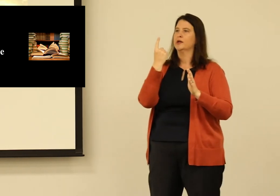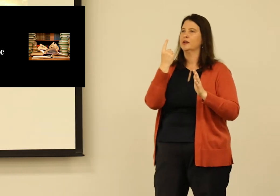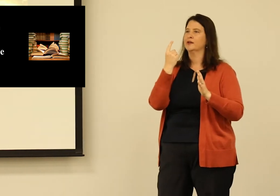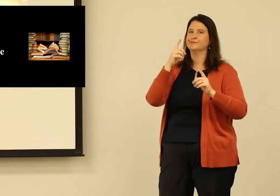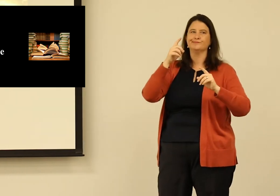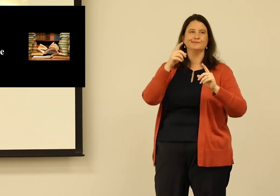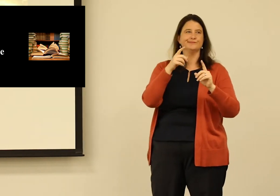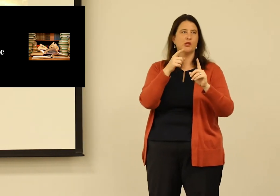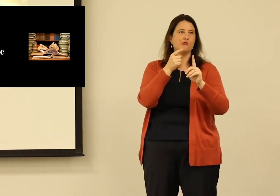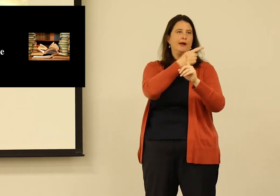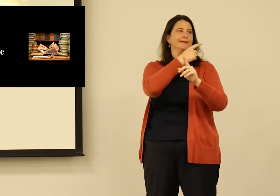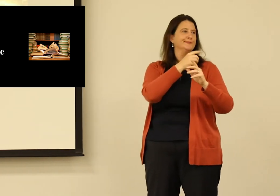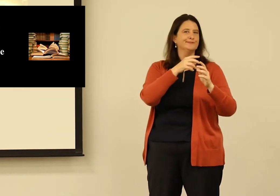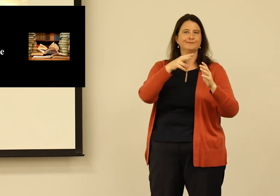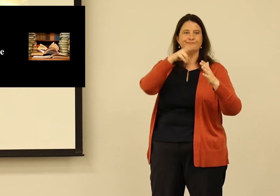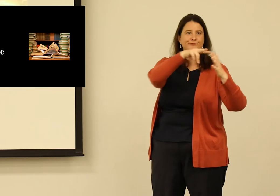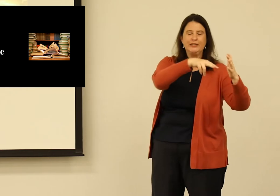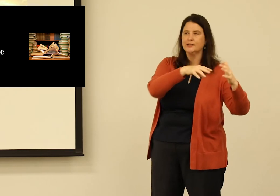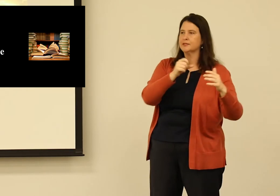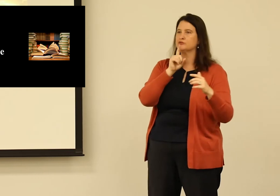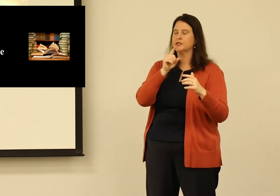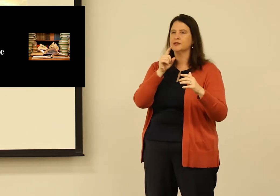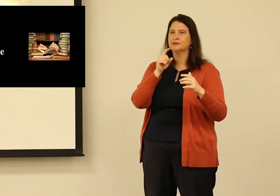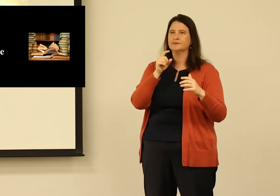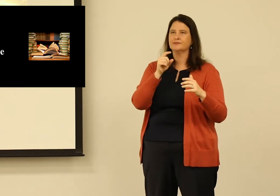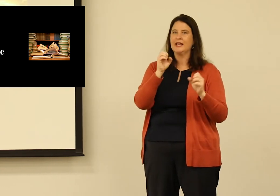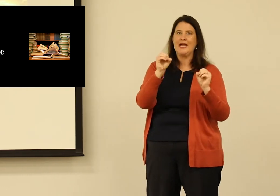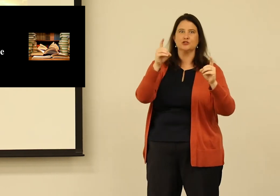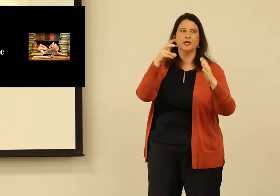and identity development. It's not just finding random readings,